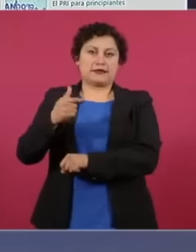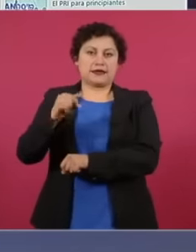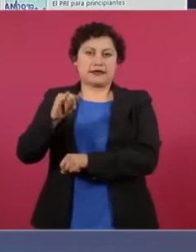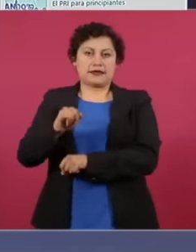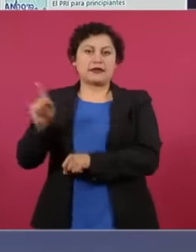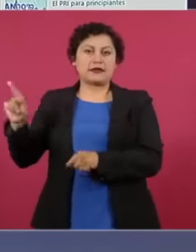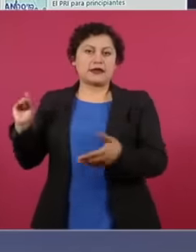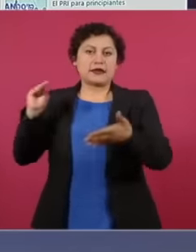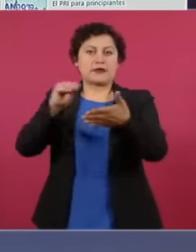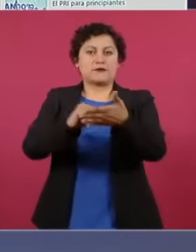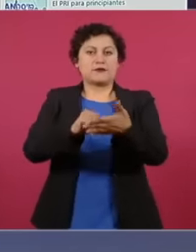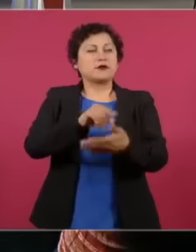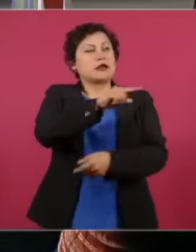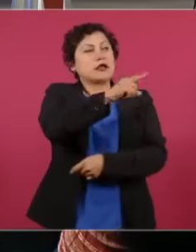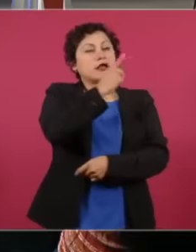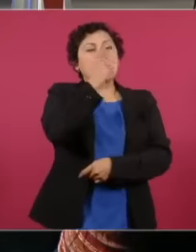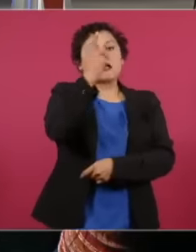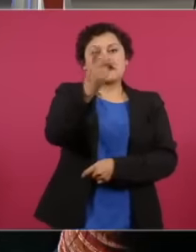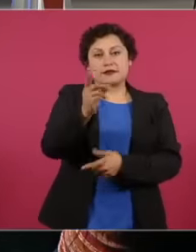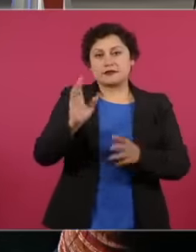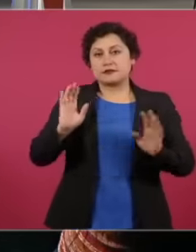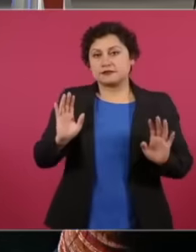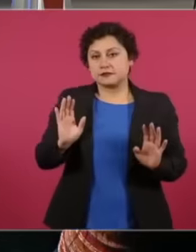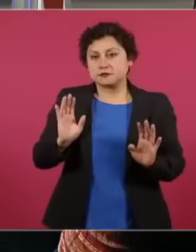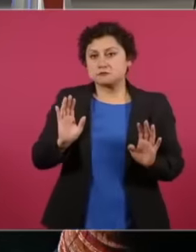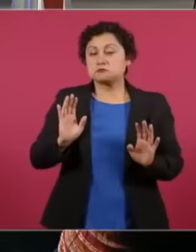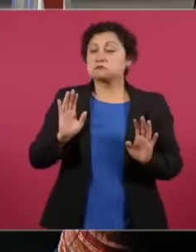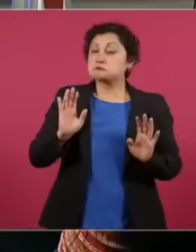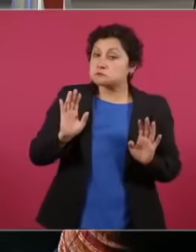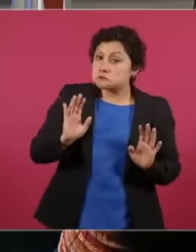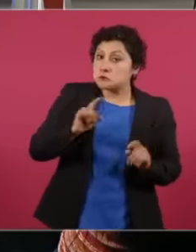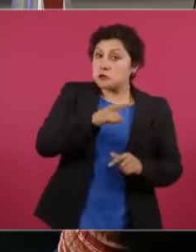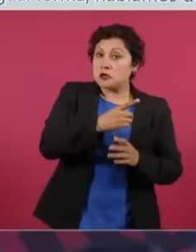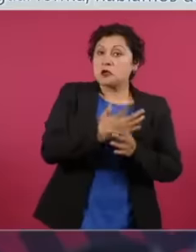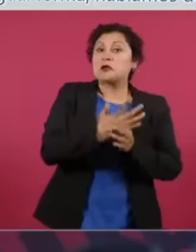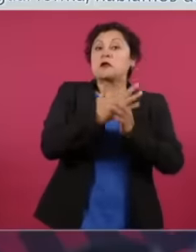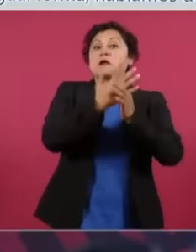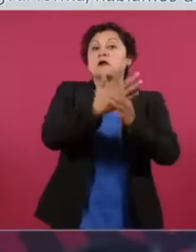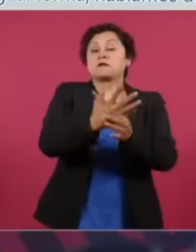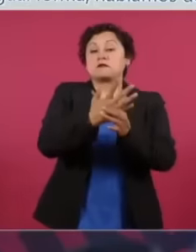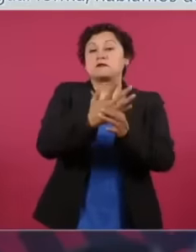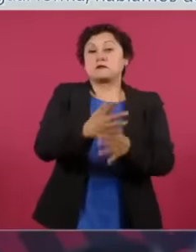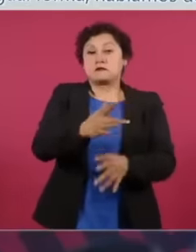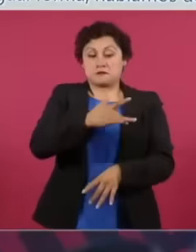It is that the perception has to do with